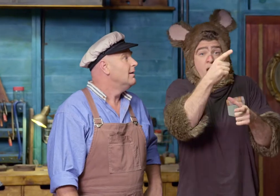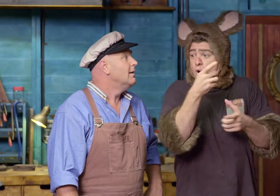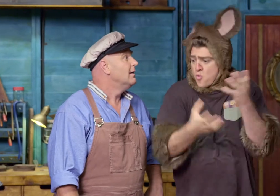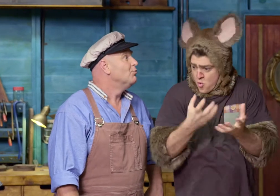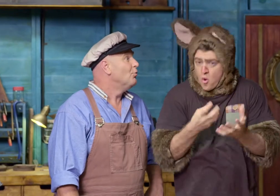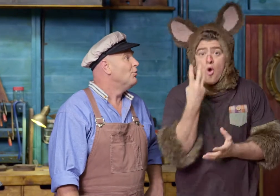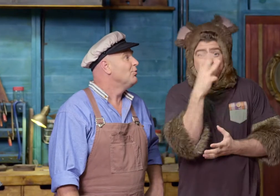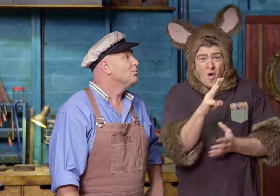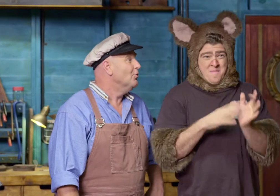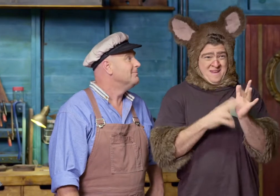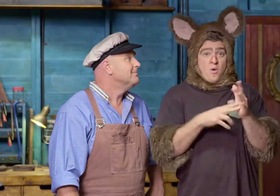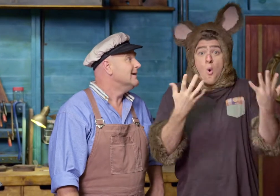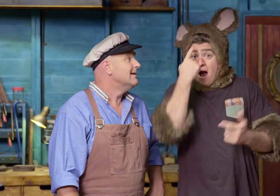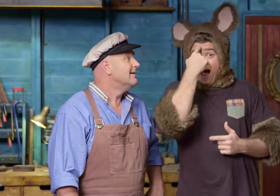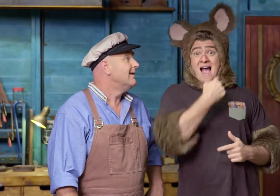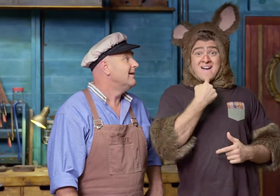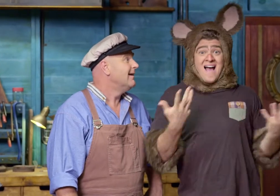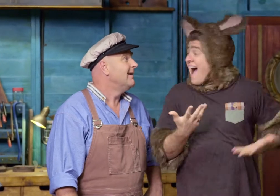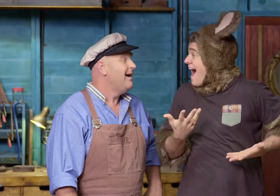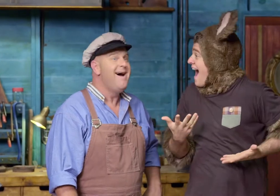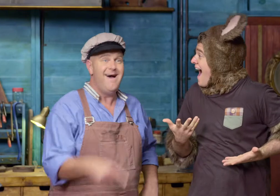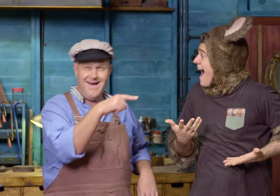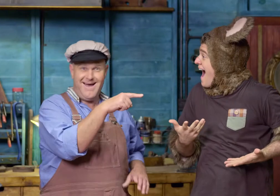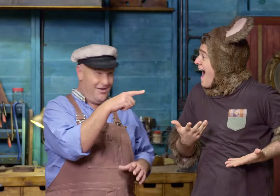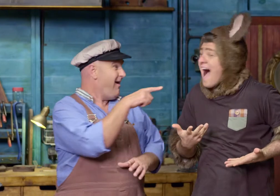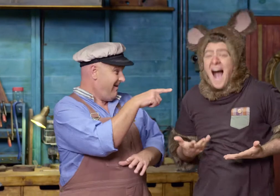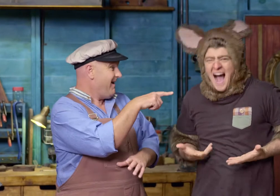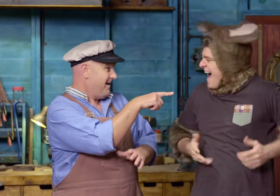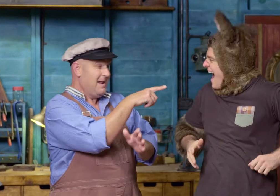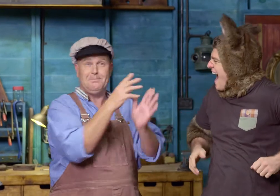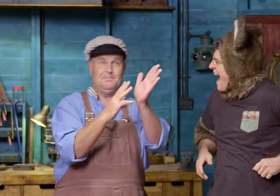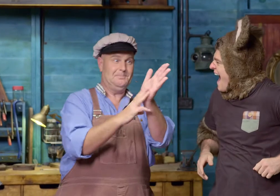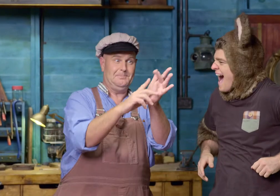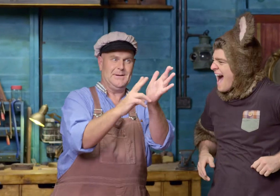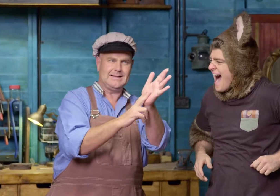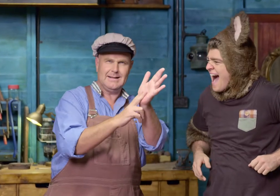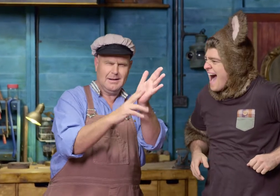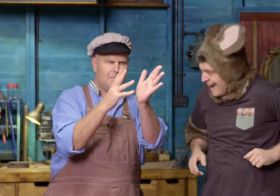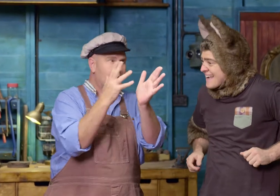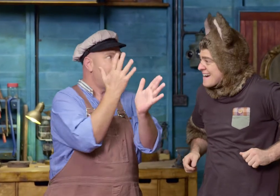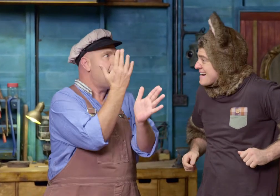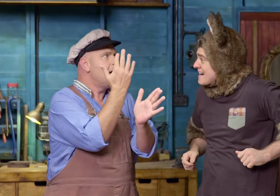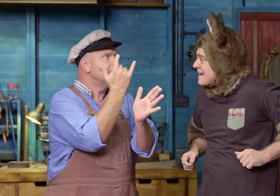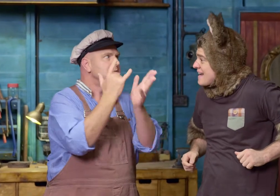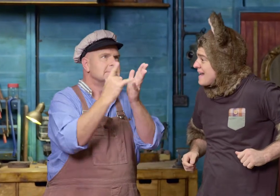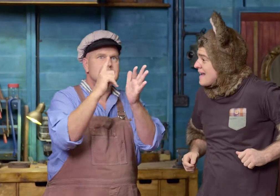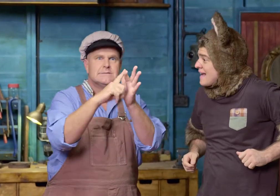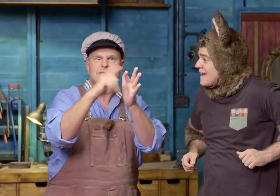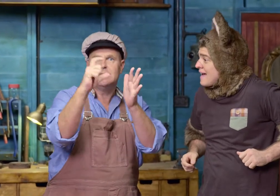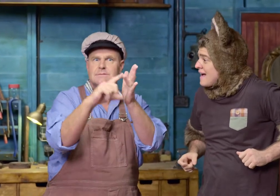And the pie is cooked for 30 minutes, or half an hour. Very good! Well, a minute has got 60 seconds in it.